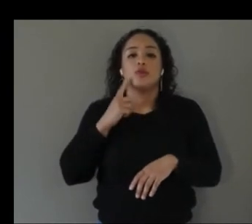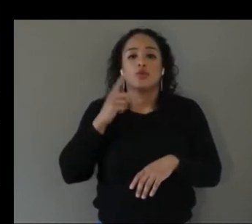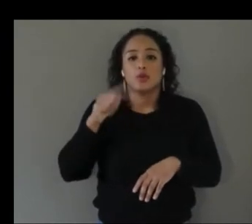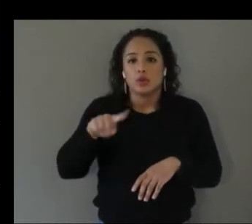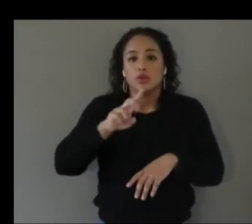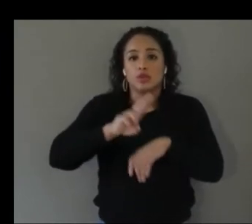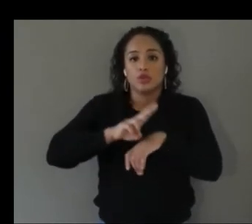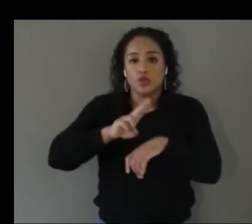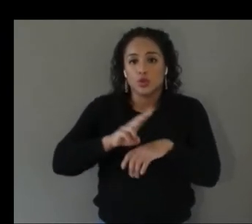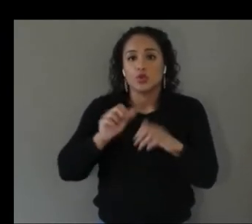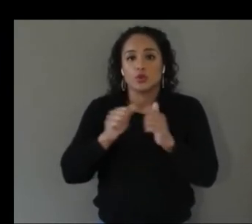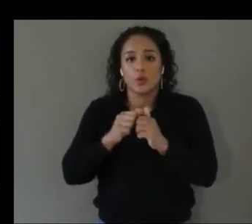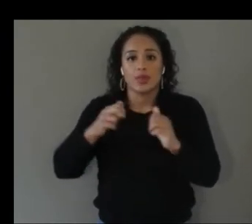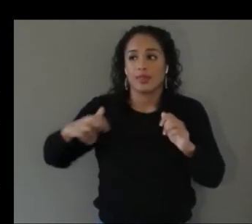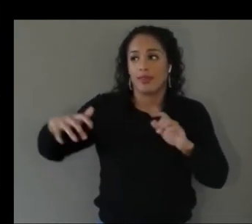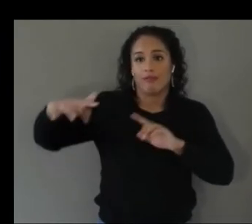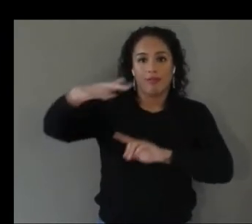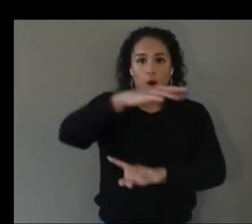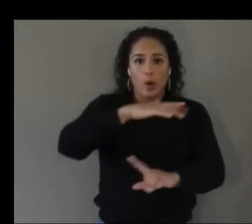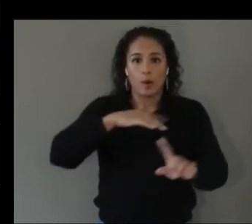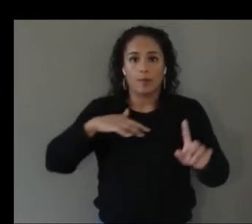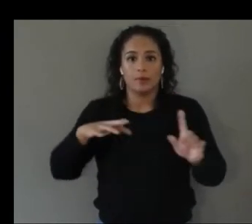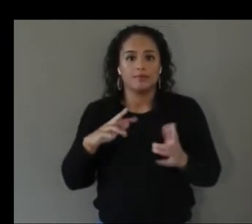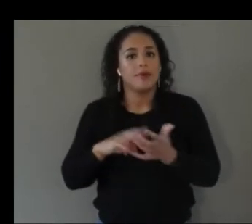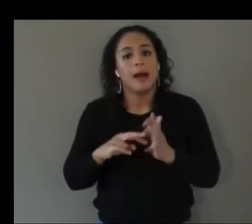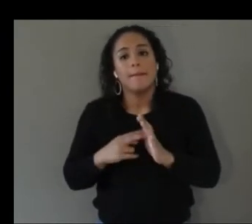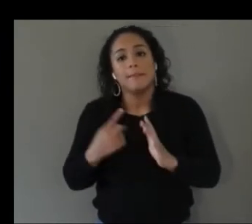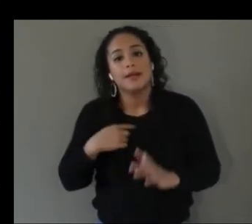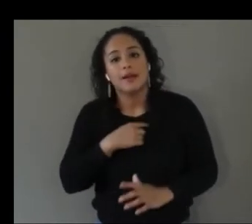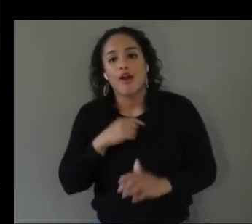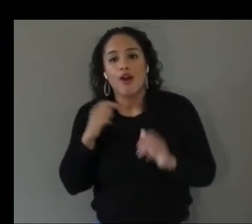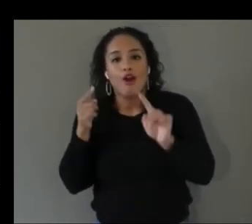so i mean we all have the same goal here ultimately and that's to make vr